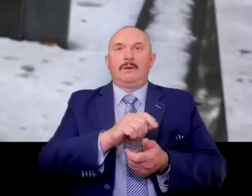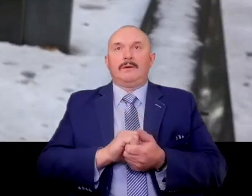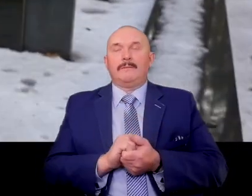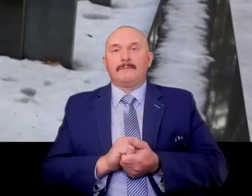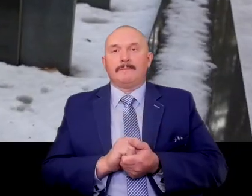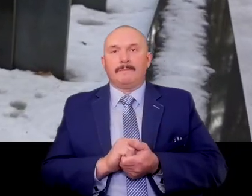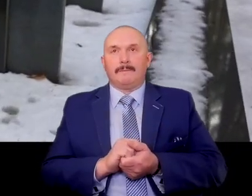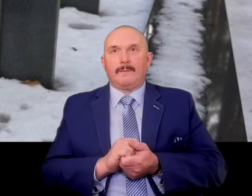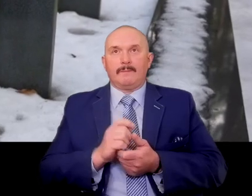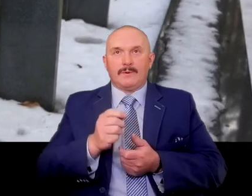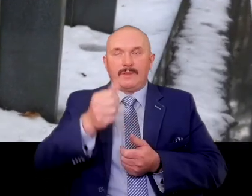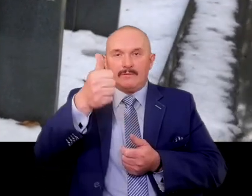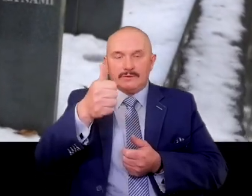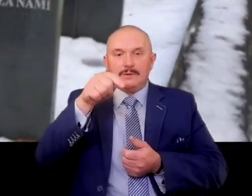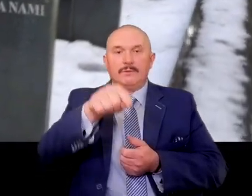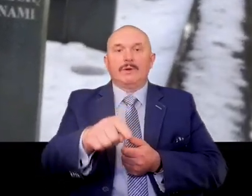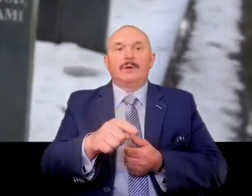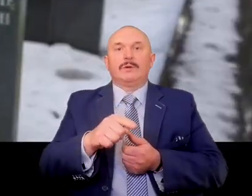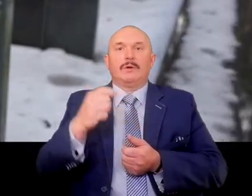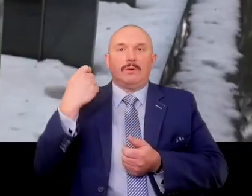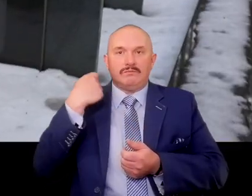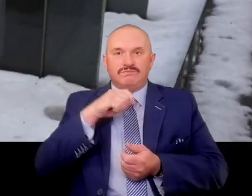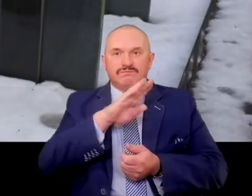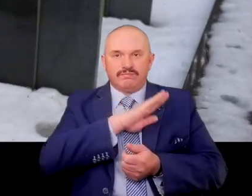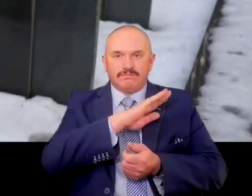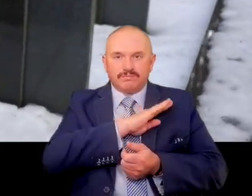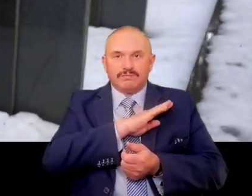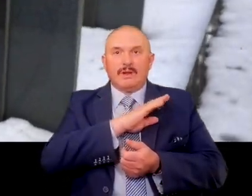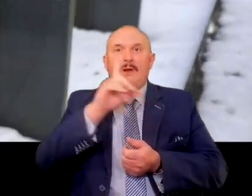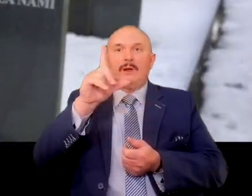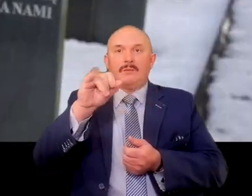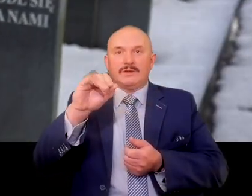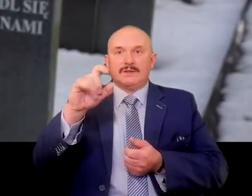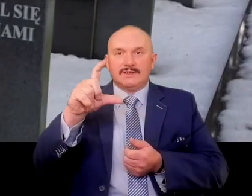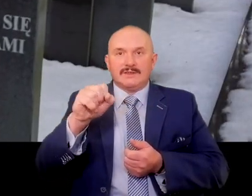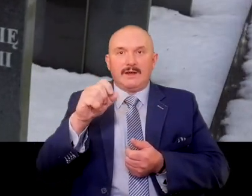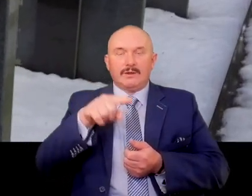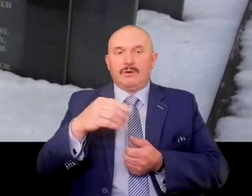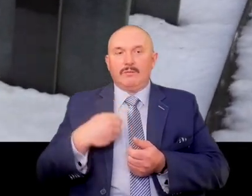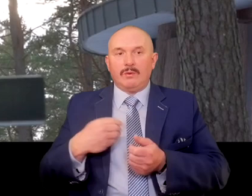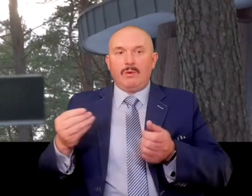First of all, the crime of Piasnica was Intelligenzaktion organized by Germans.